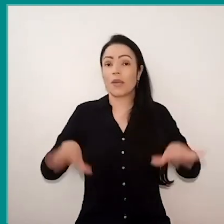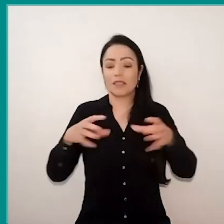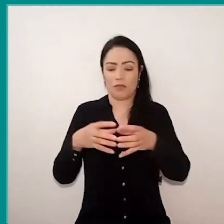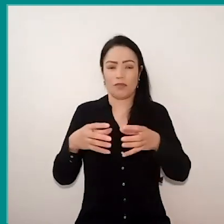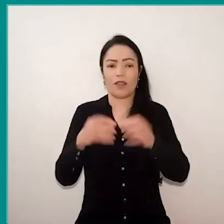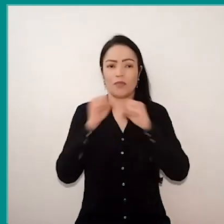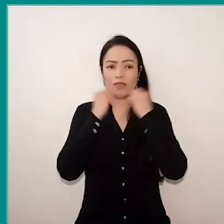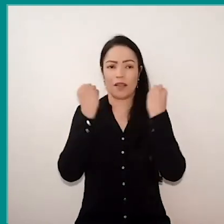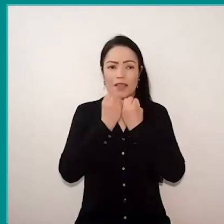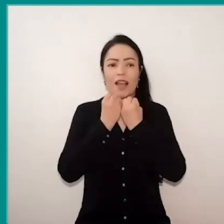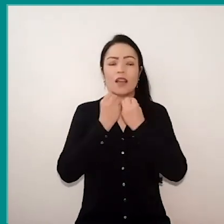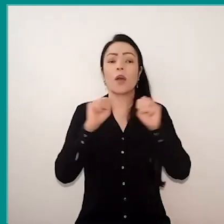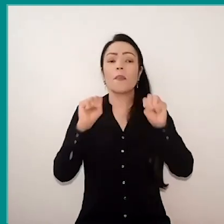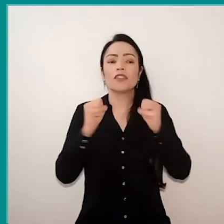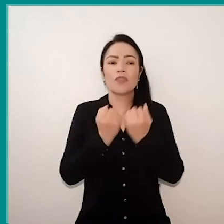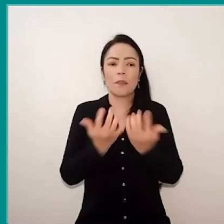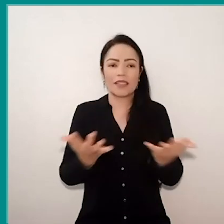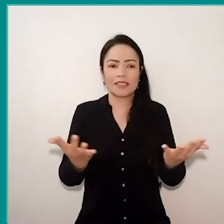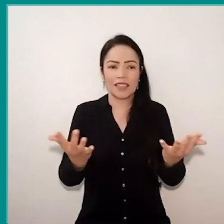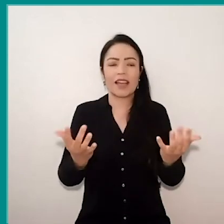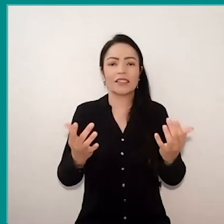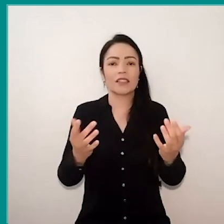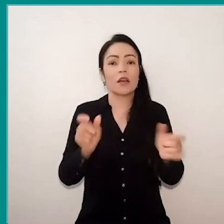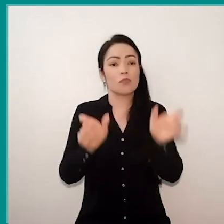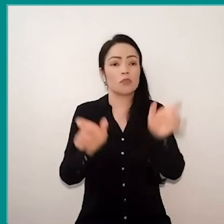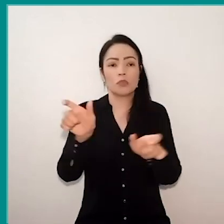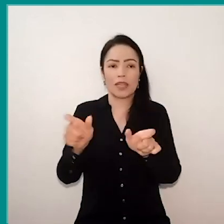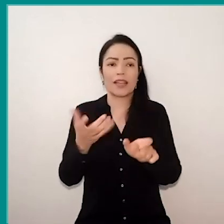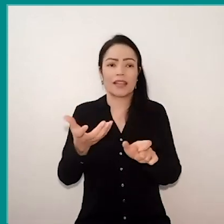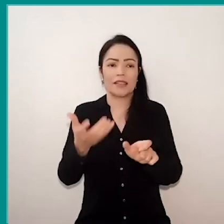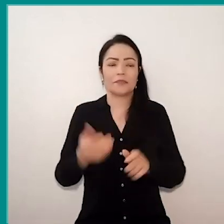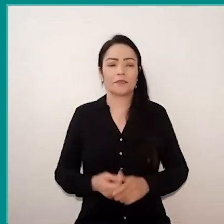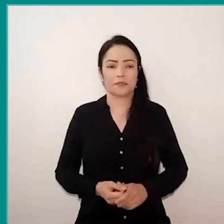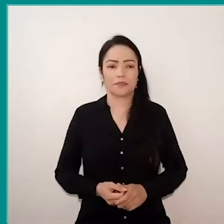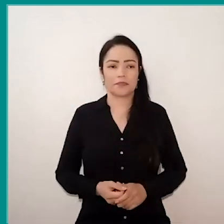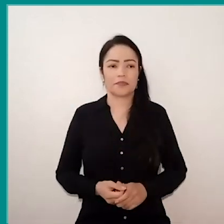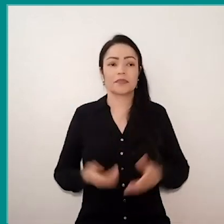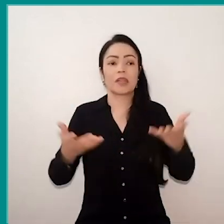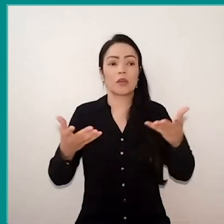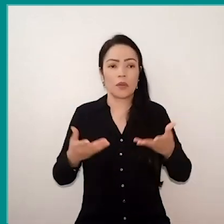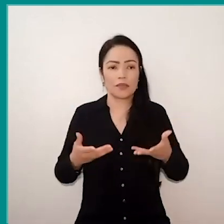so they can share with interested parties. And here I leave the invitation for what you can meet